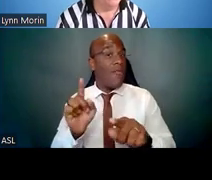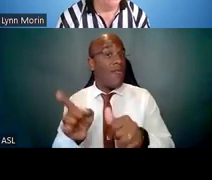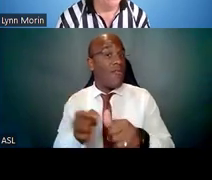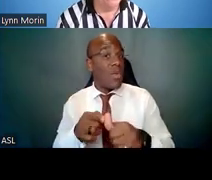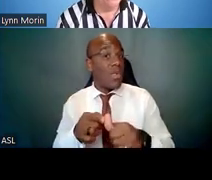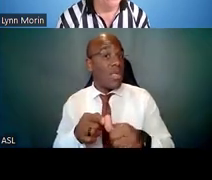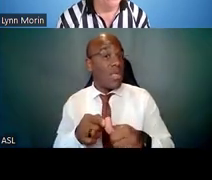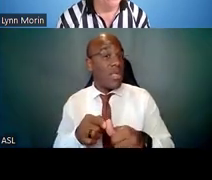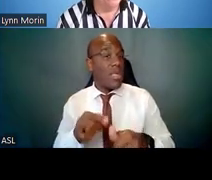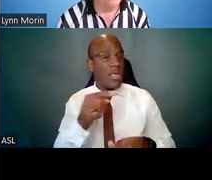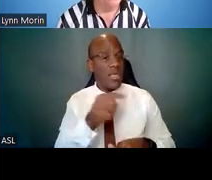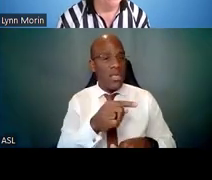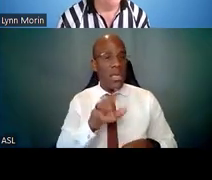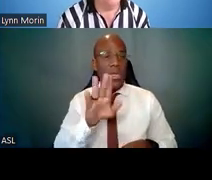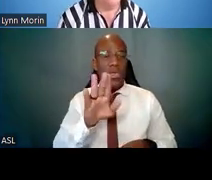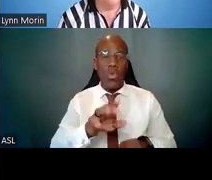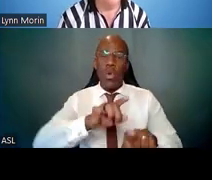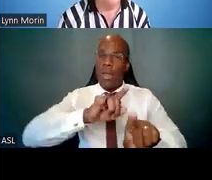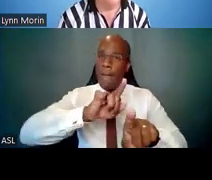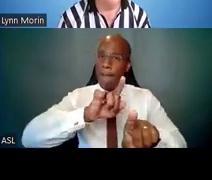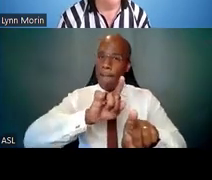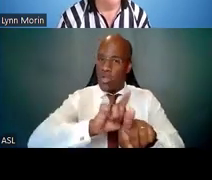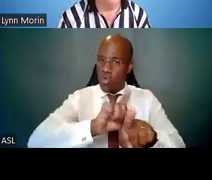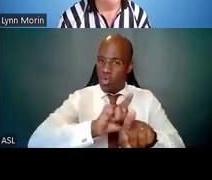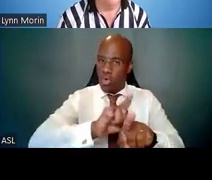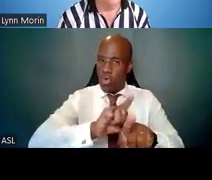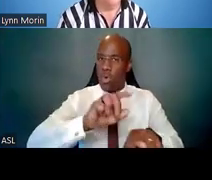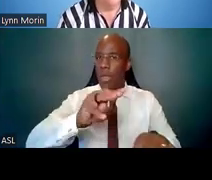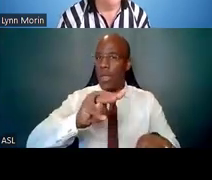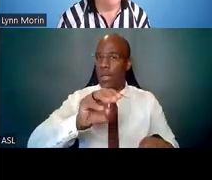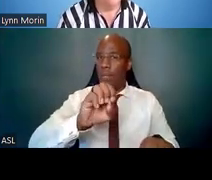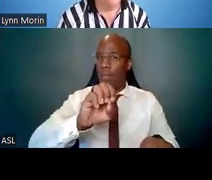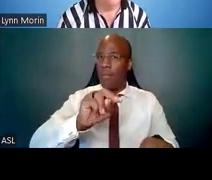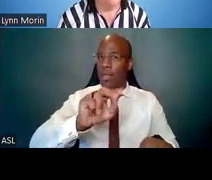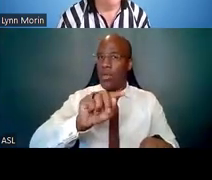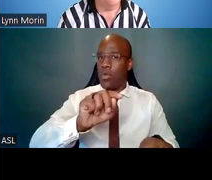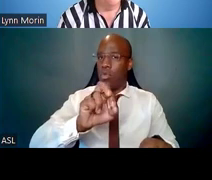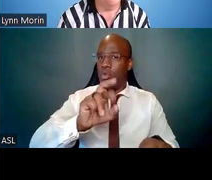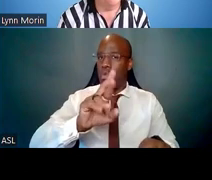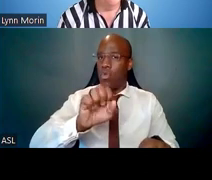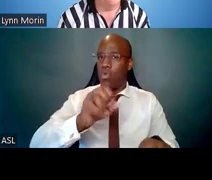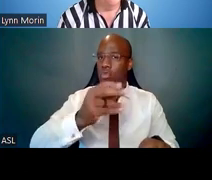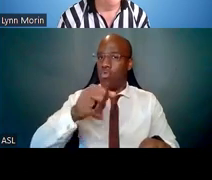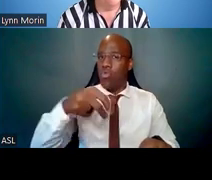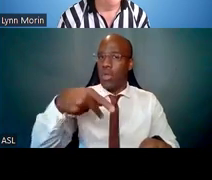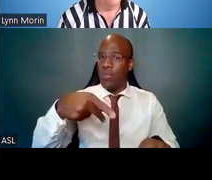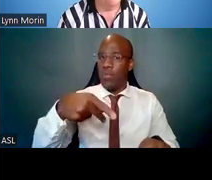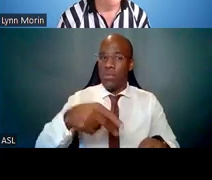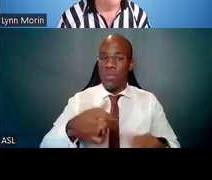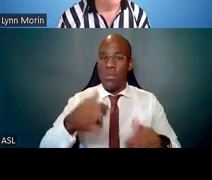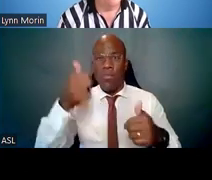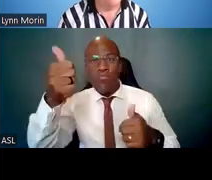How would you describe the quality of your mentorship? Is it high, good, moderate, poor or bad? We're going to give you an opportunity